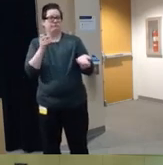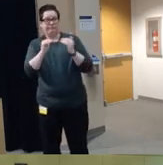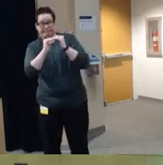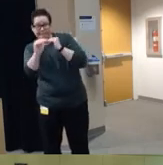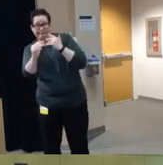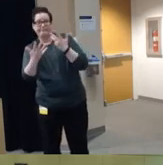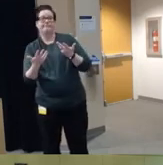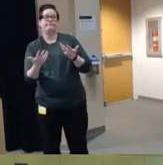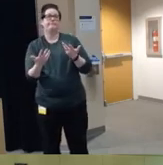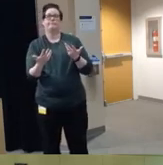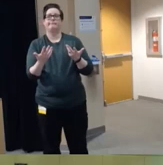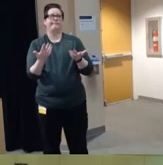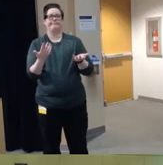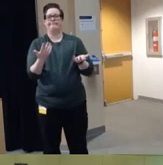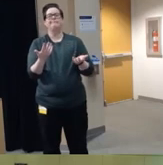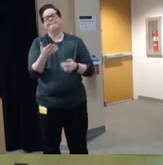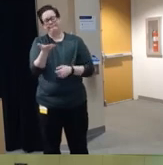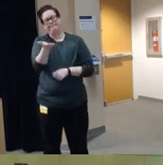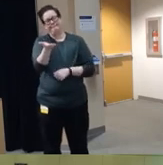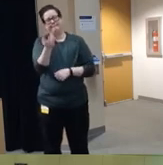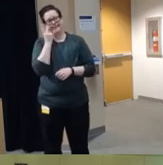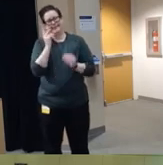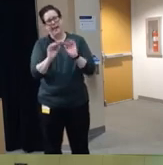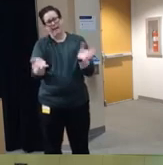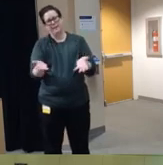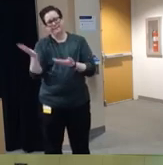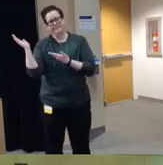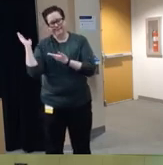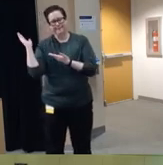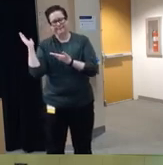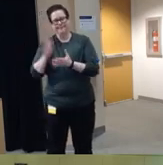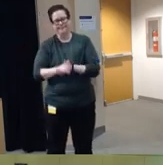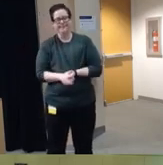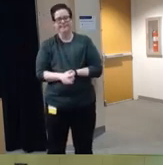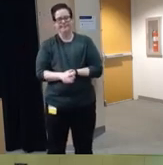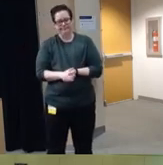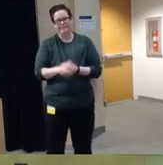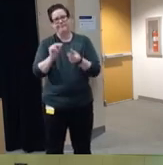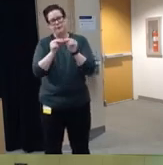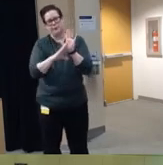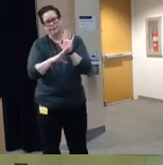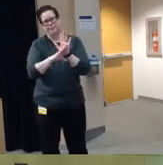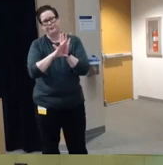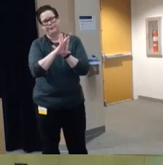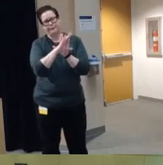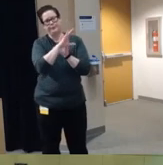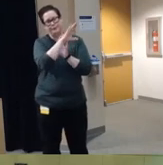the media um and so as you can see here mass shootings certainly are on the Rise um as of